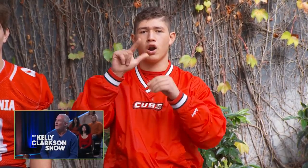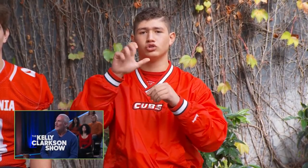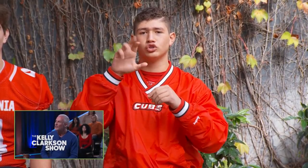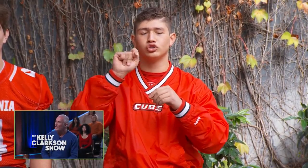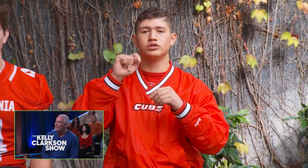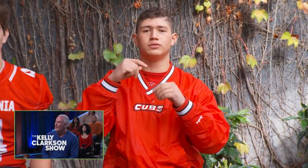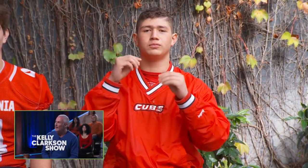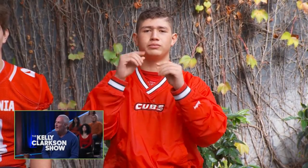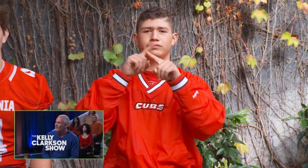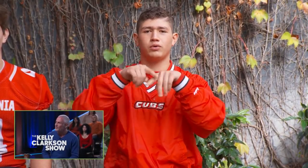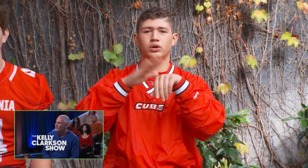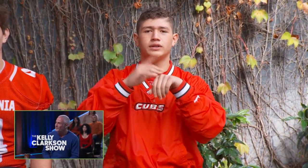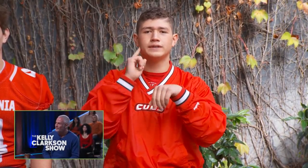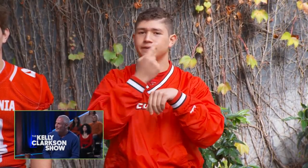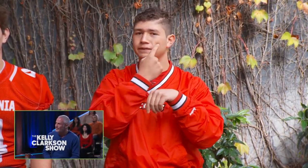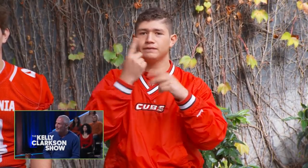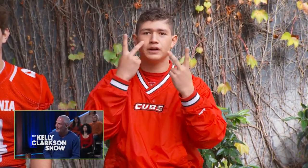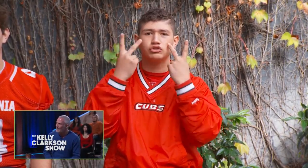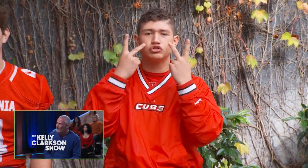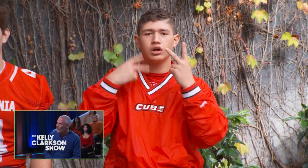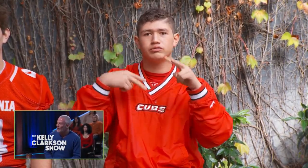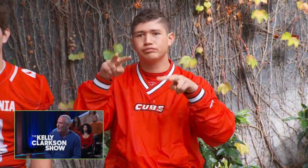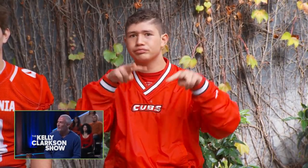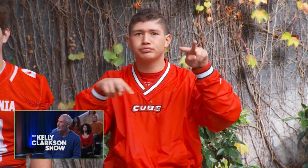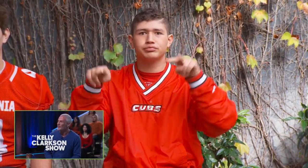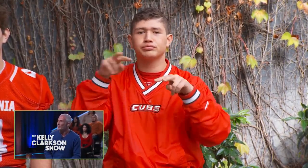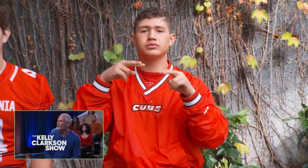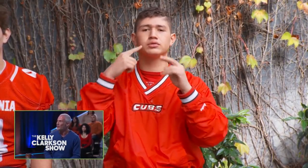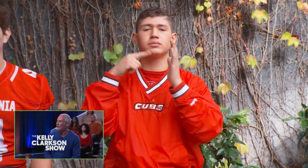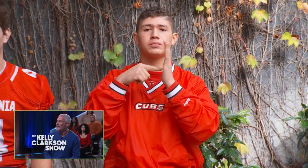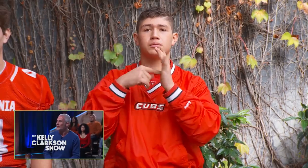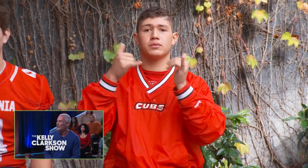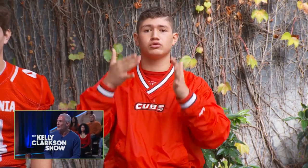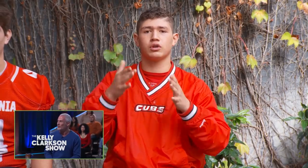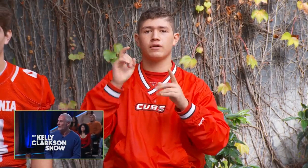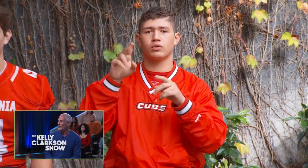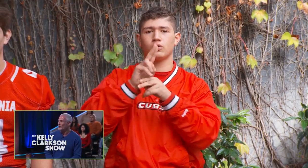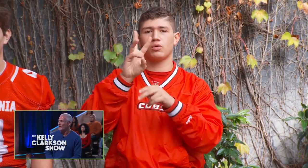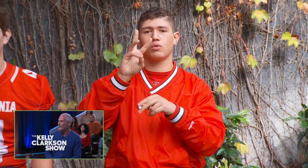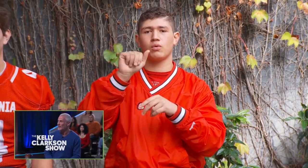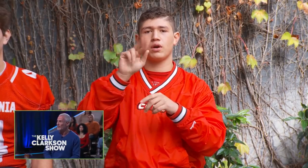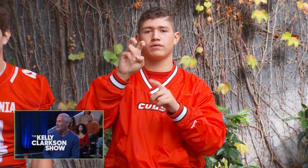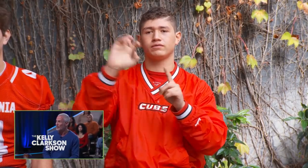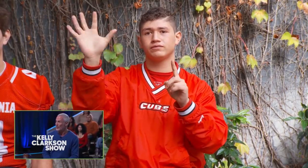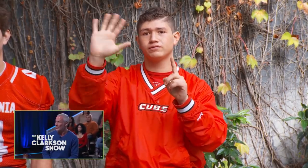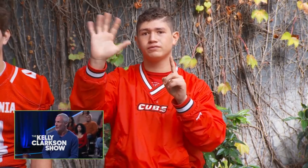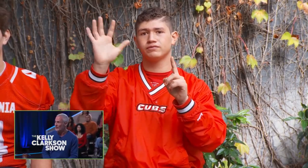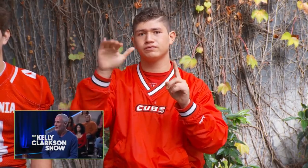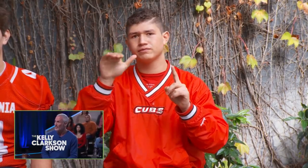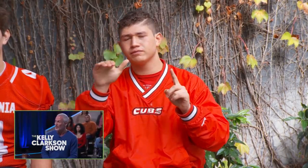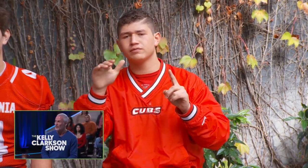Yeah, actually, we are so visually acute that we depend visually on each other, you know.